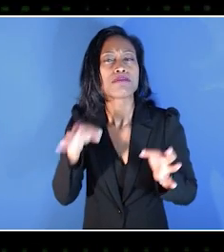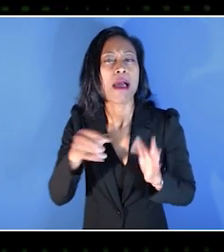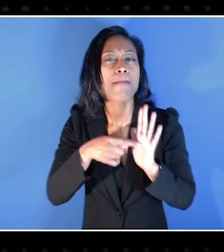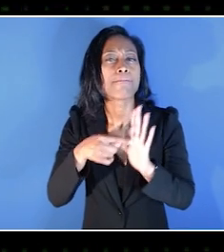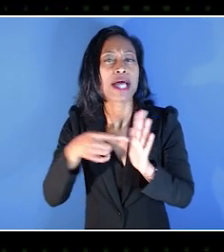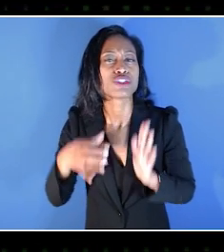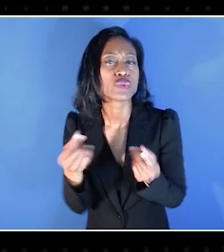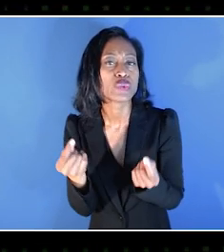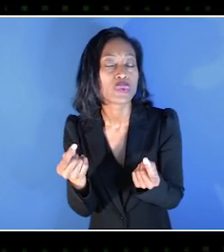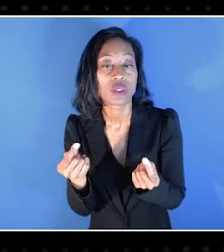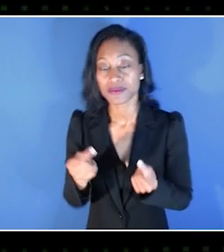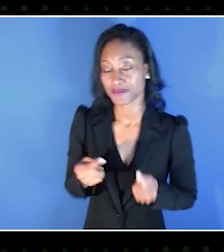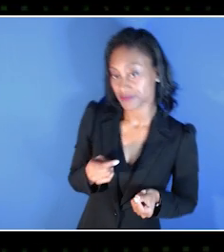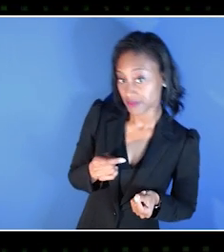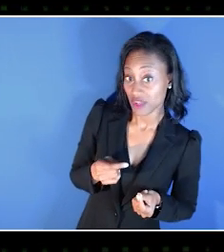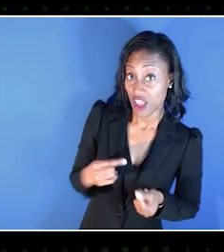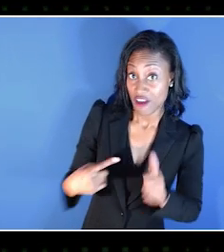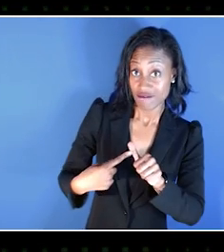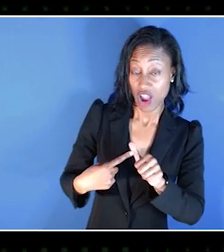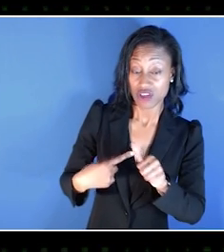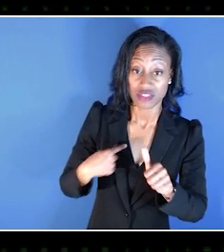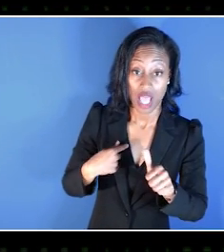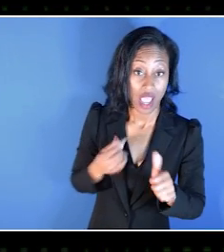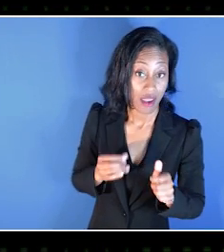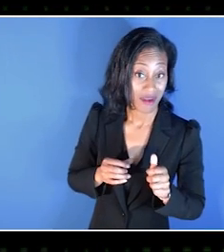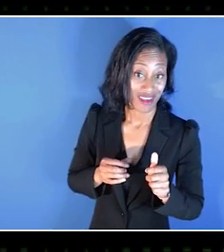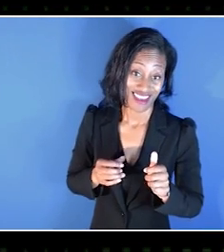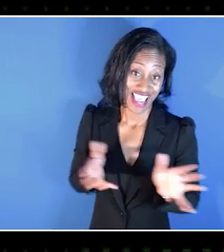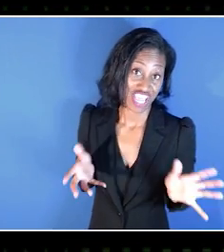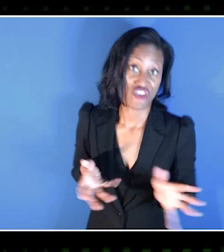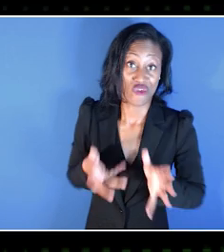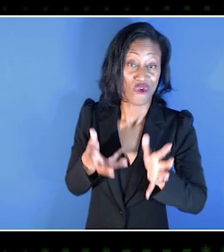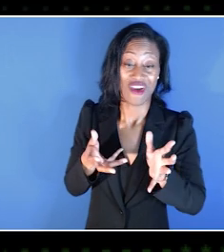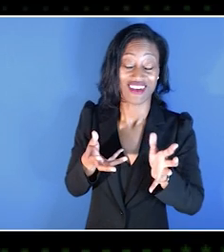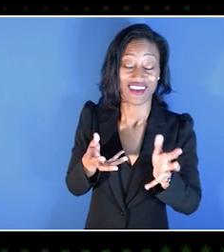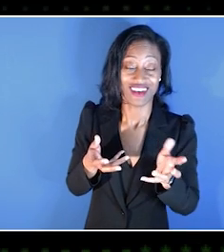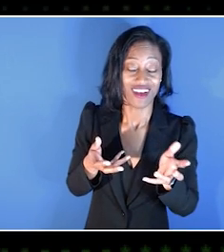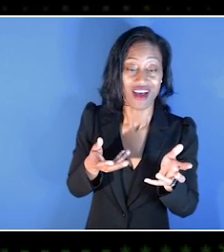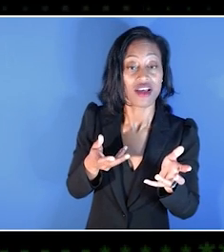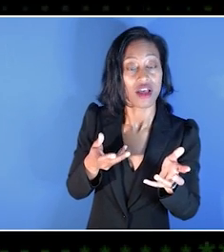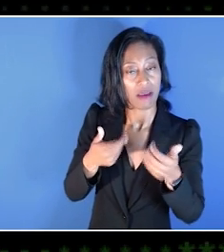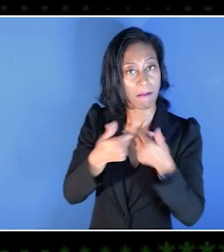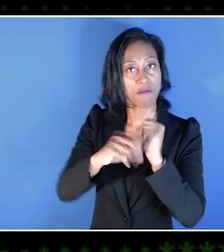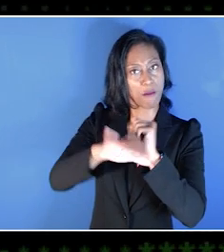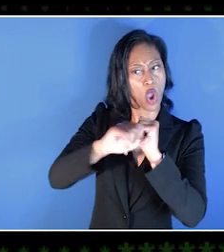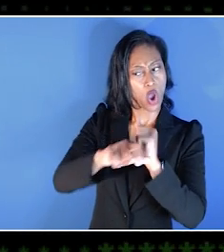I am, well, first of all, promoting the fact that Xbox is about gaming.